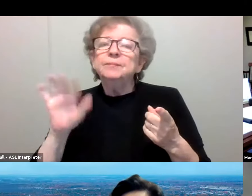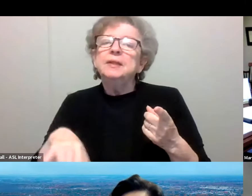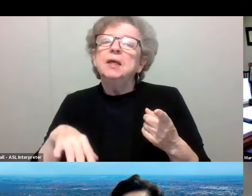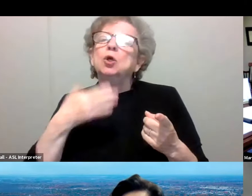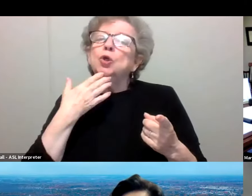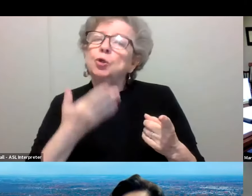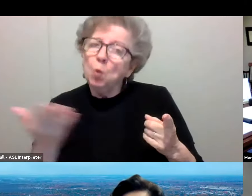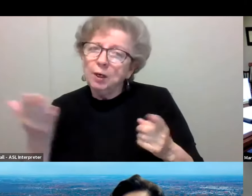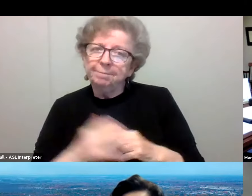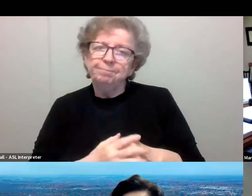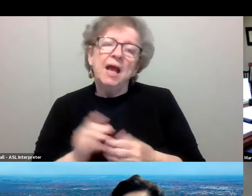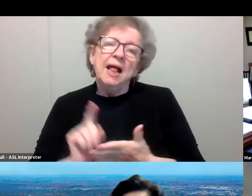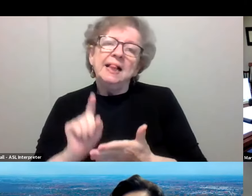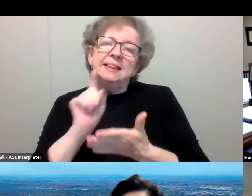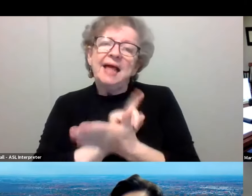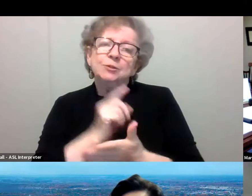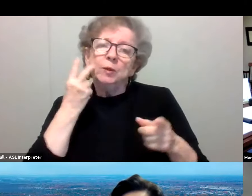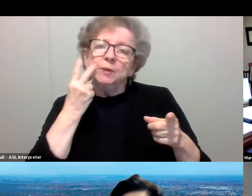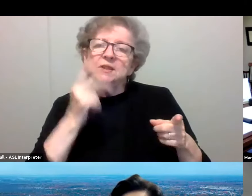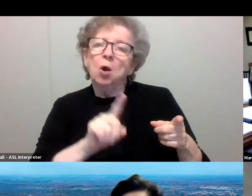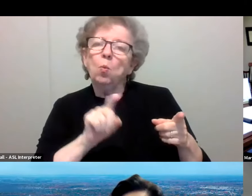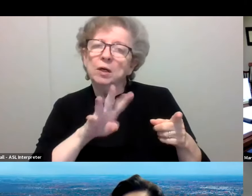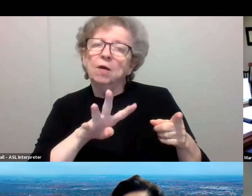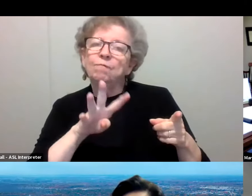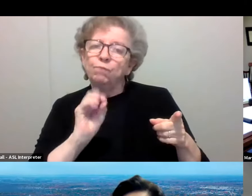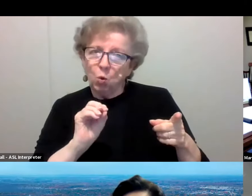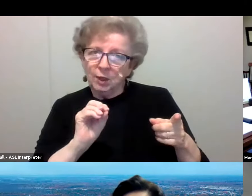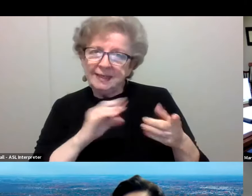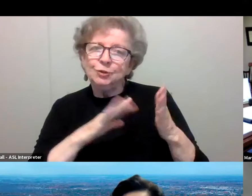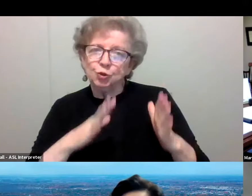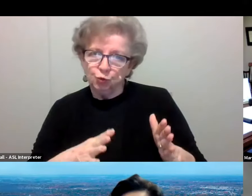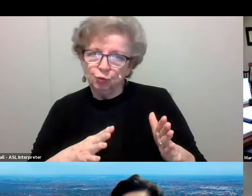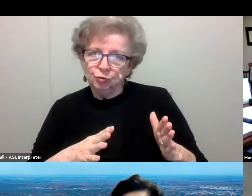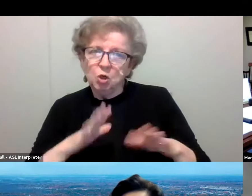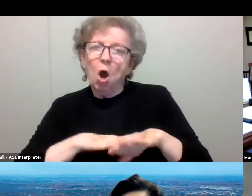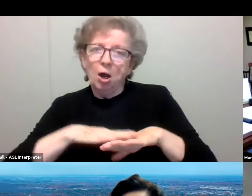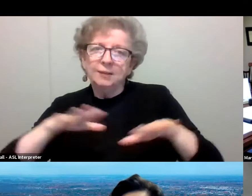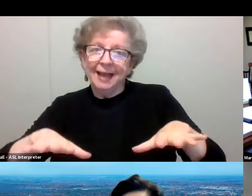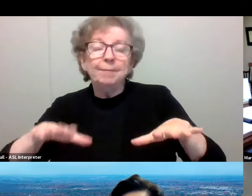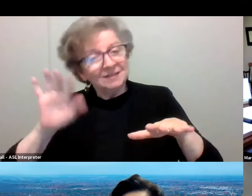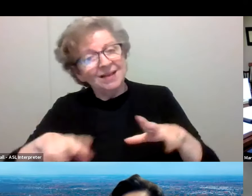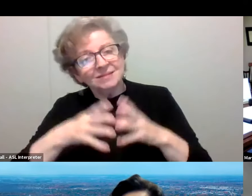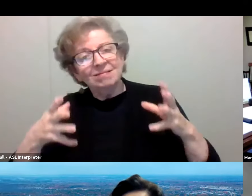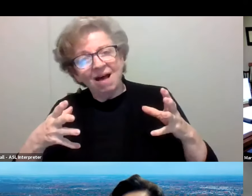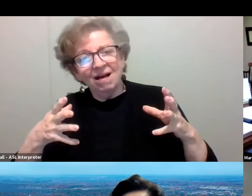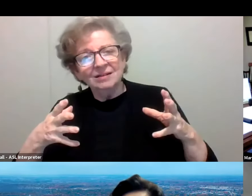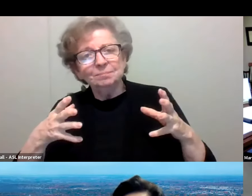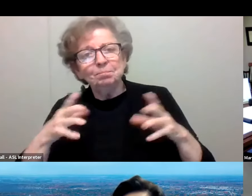last week we saw about 140 student cases on campus. And that's a lot, but when you consider that we had